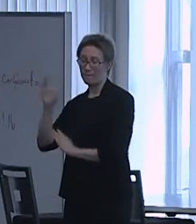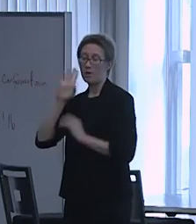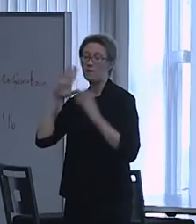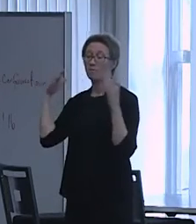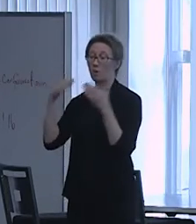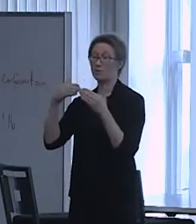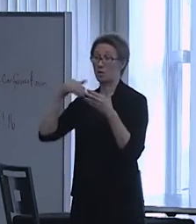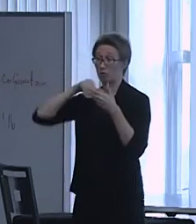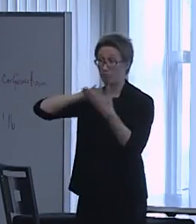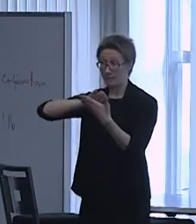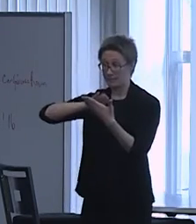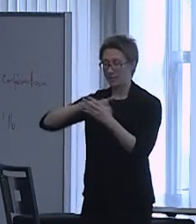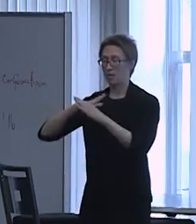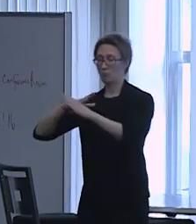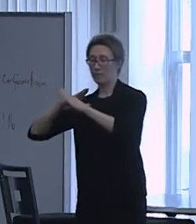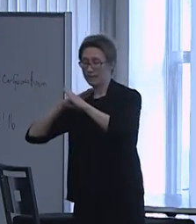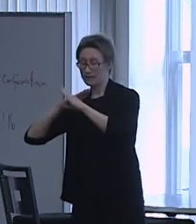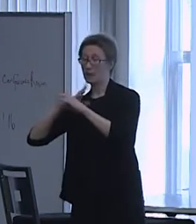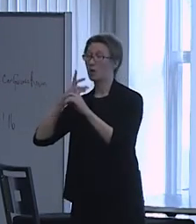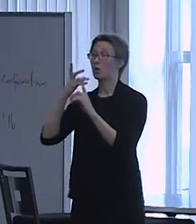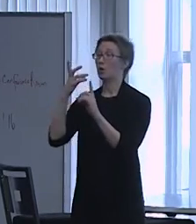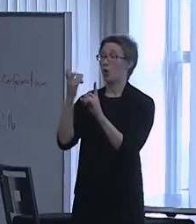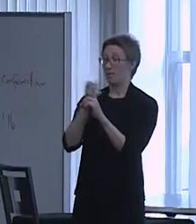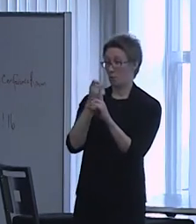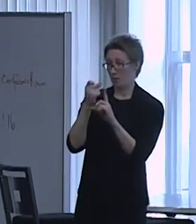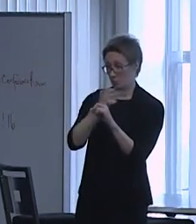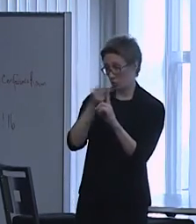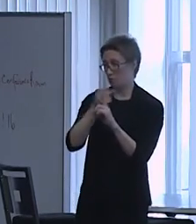abuse and neglect in institutional settings.